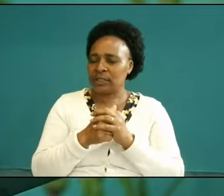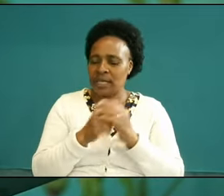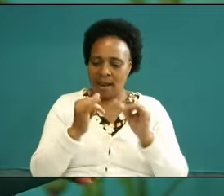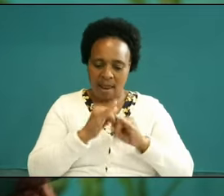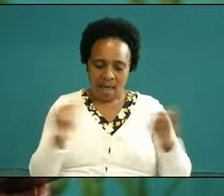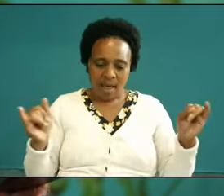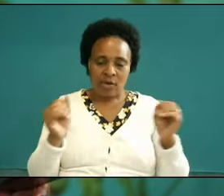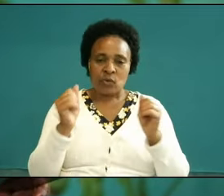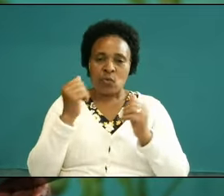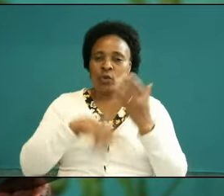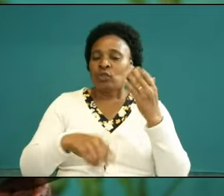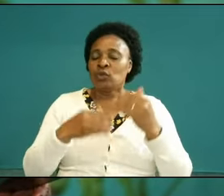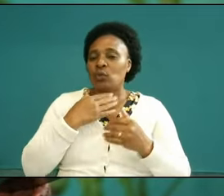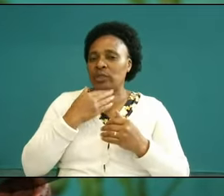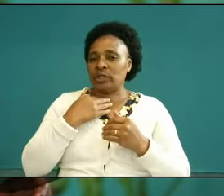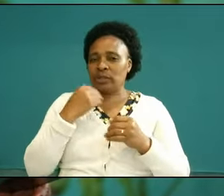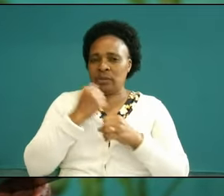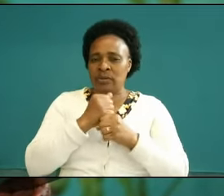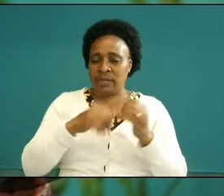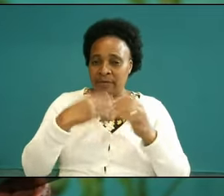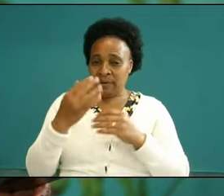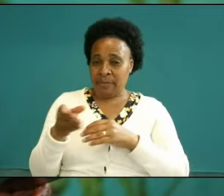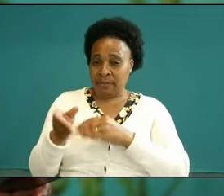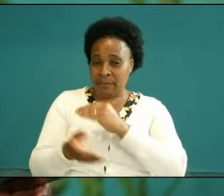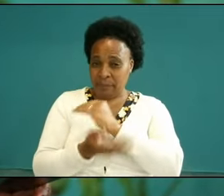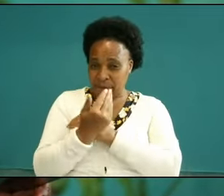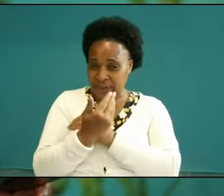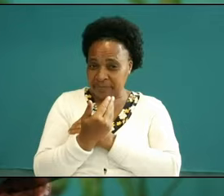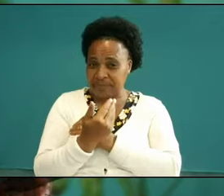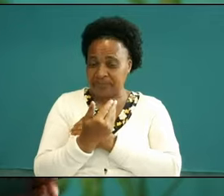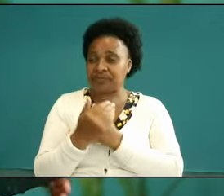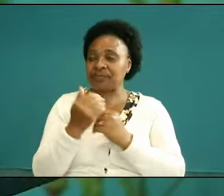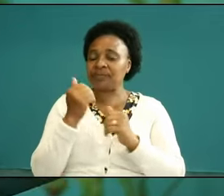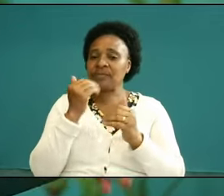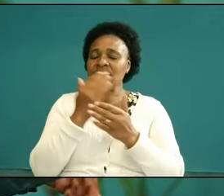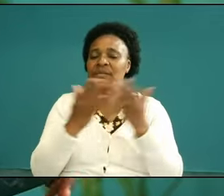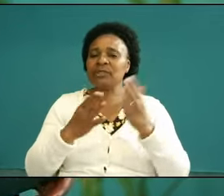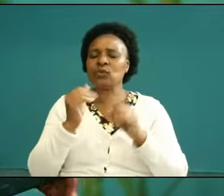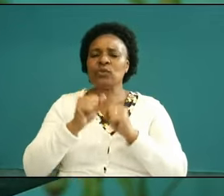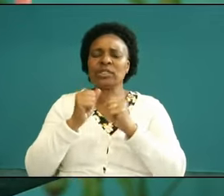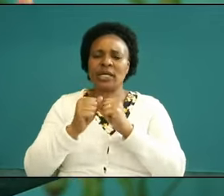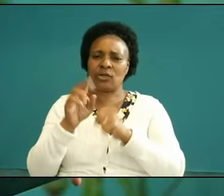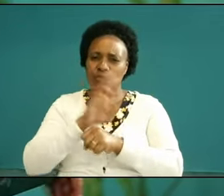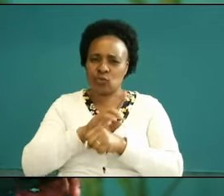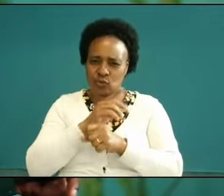we intend to be doing uh every morning because I know something that you not being used to it takes